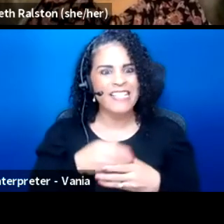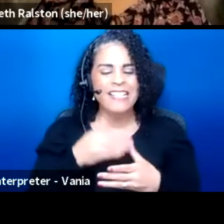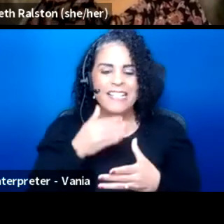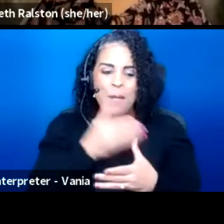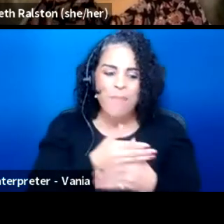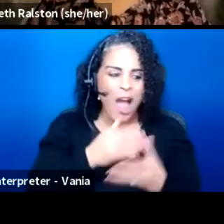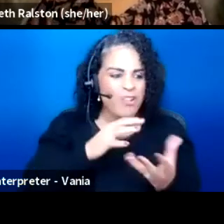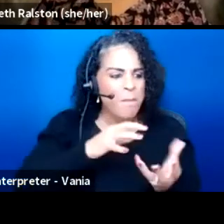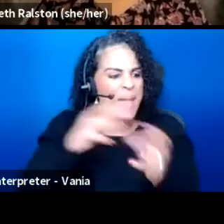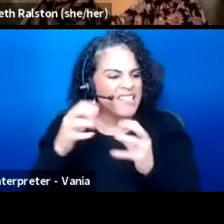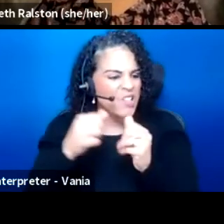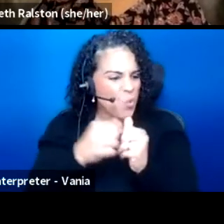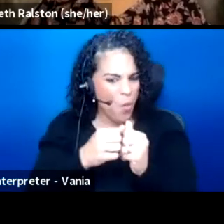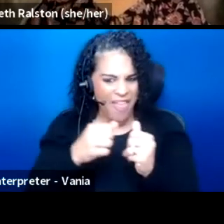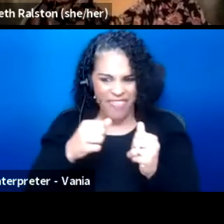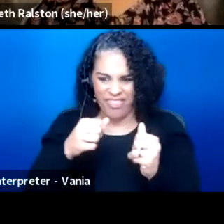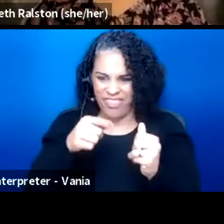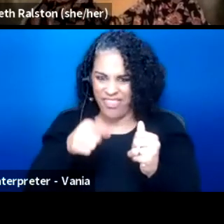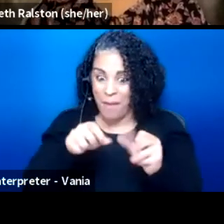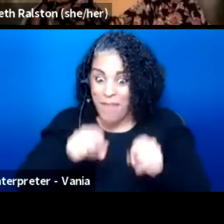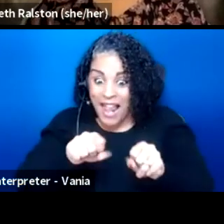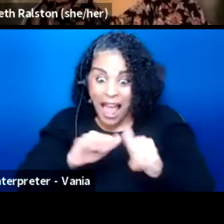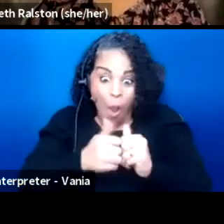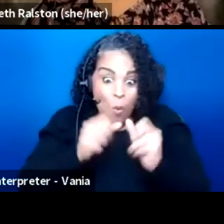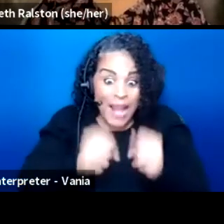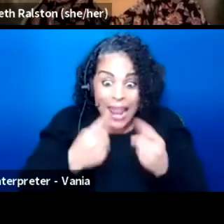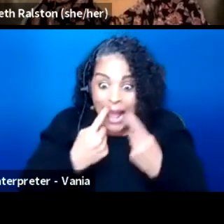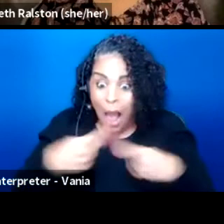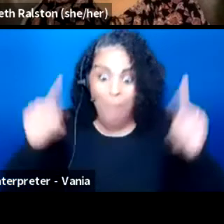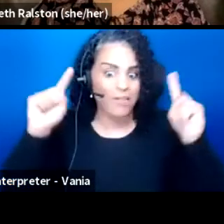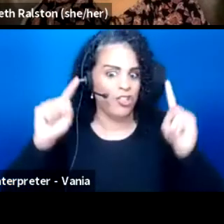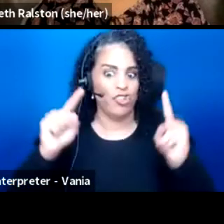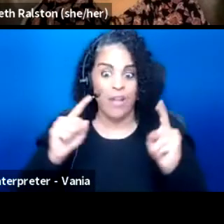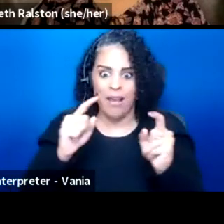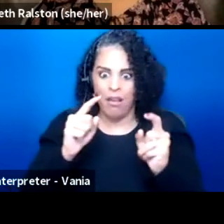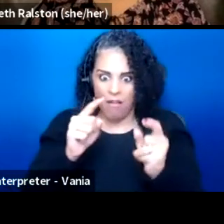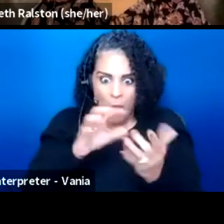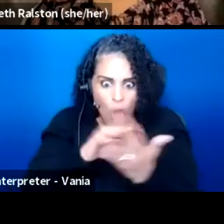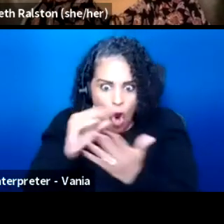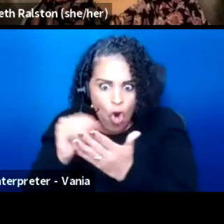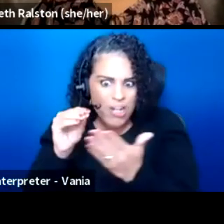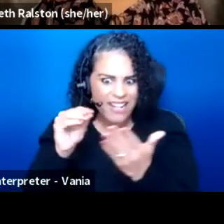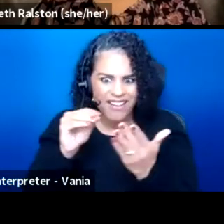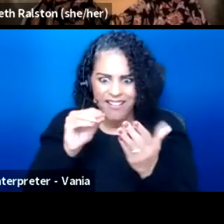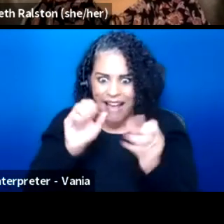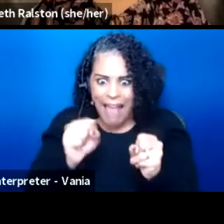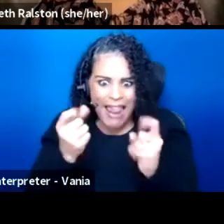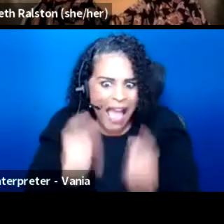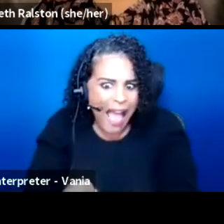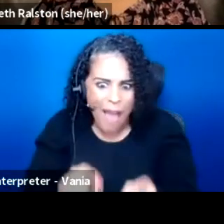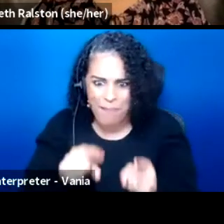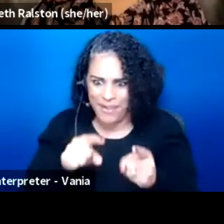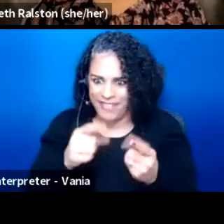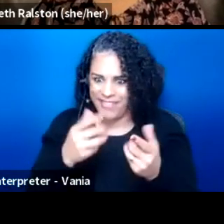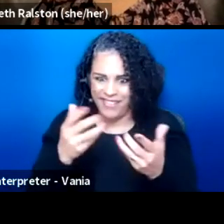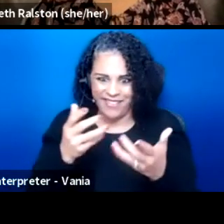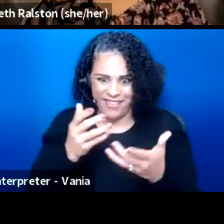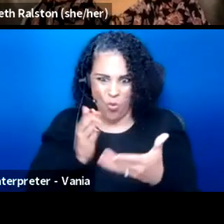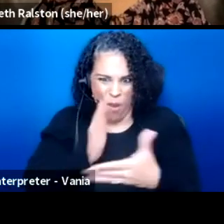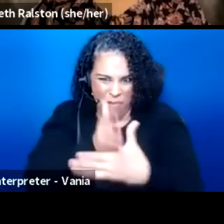to accomplish things and make learning happen is that that digital barrier,